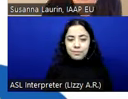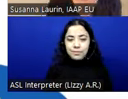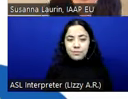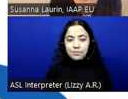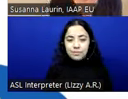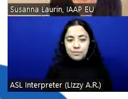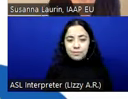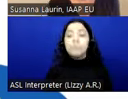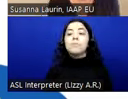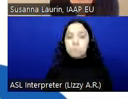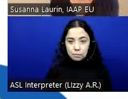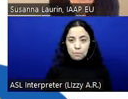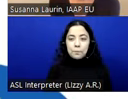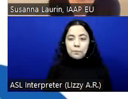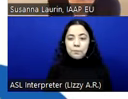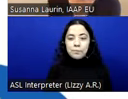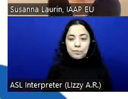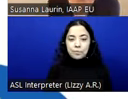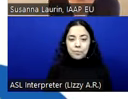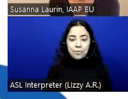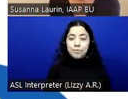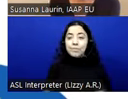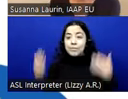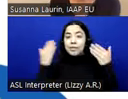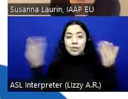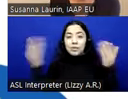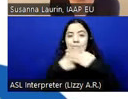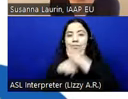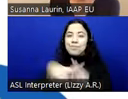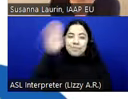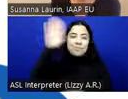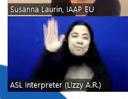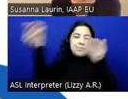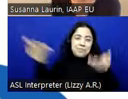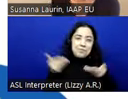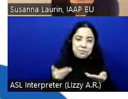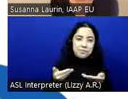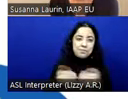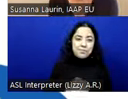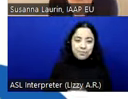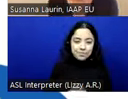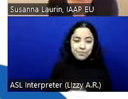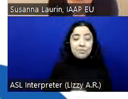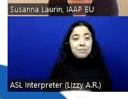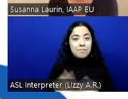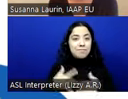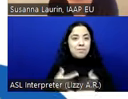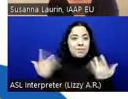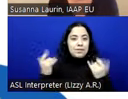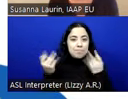Okay. So let's get started. Hello and welcome, everyone. Happy to see so many participants on